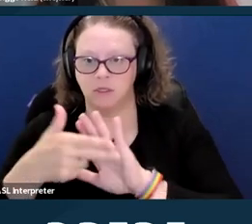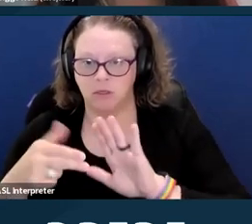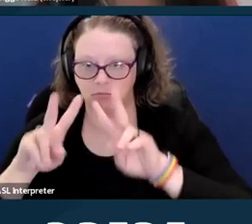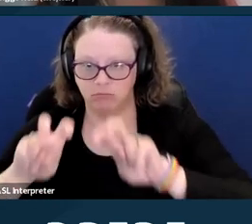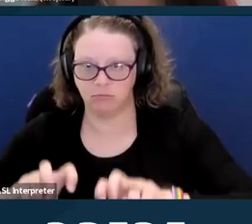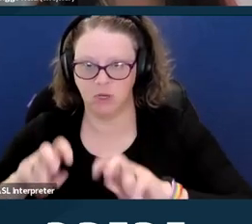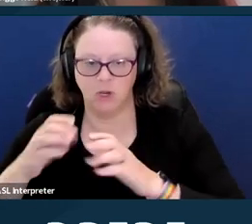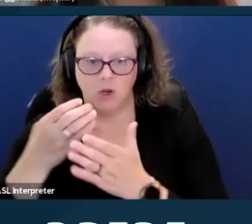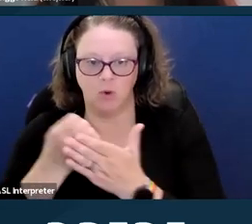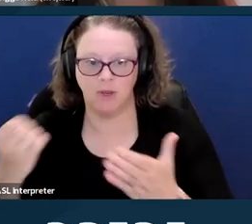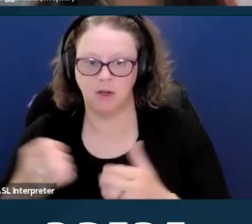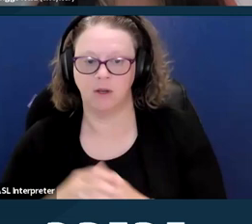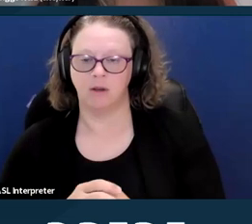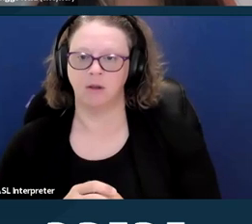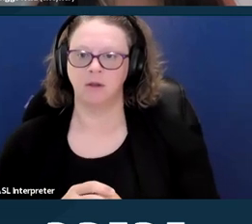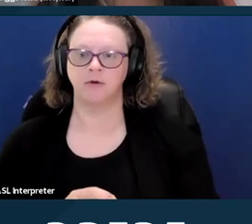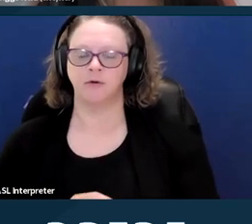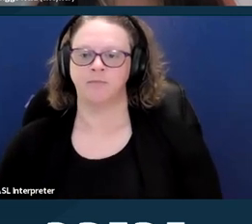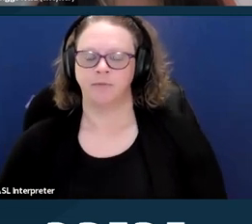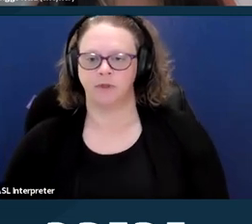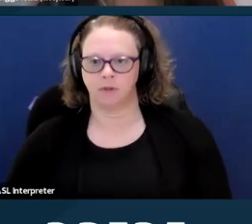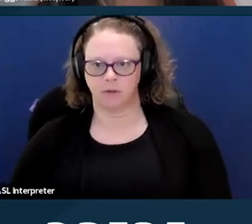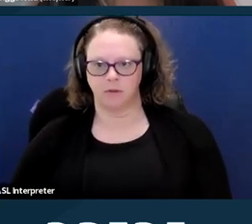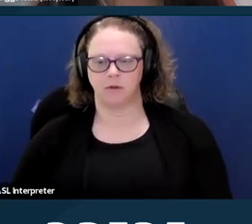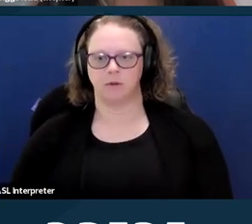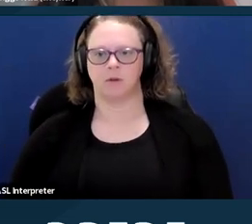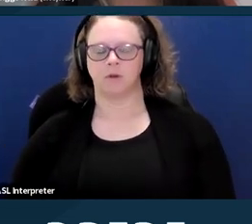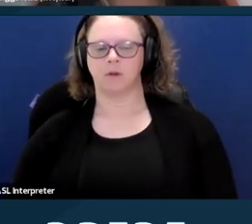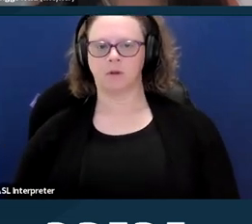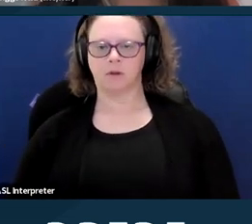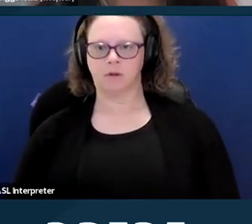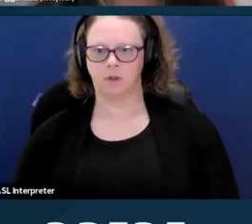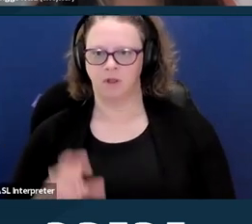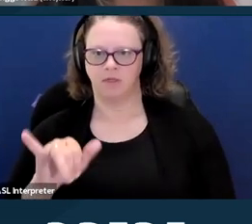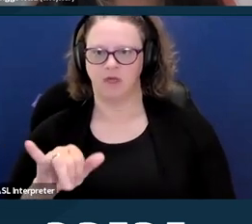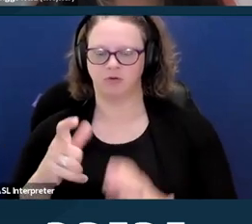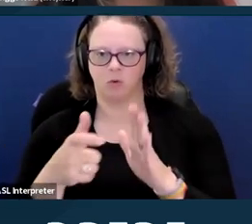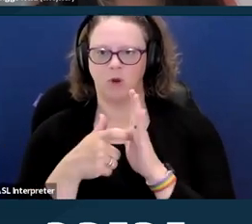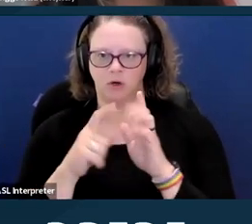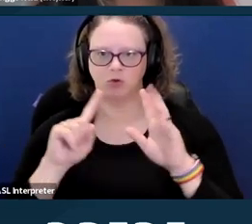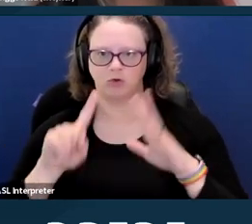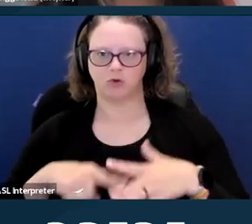that is required to go into effect for newly acquired MDE